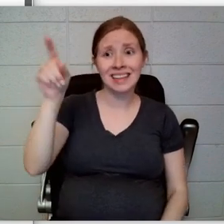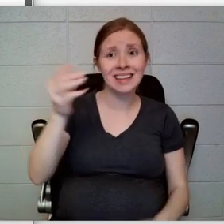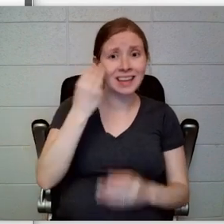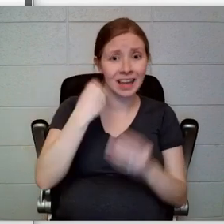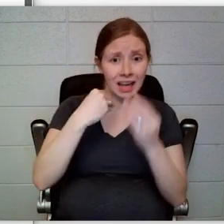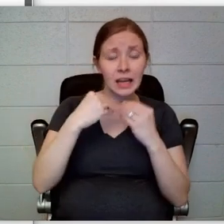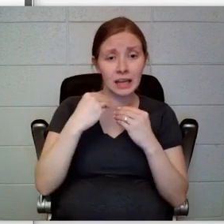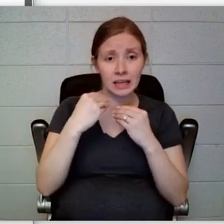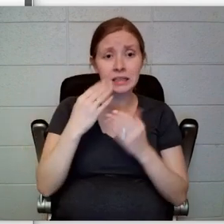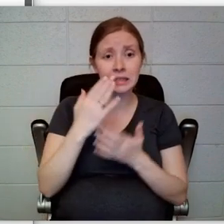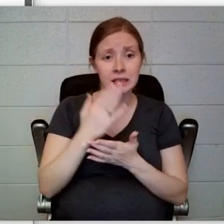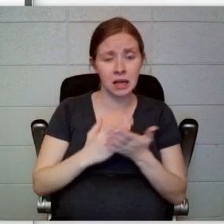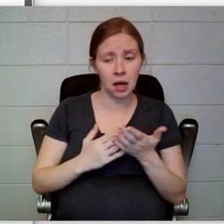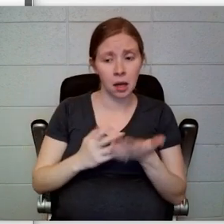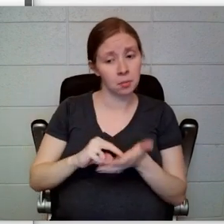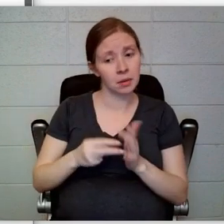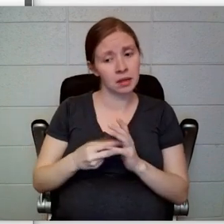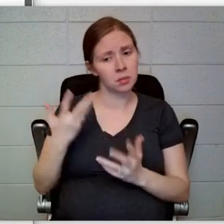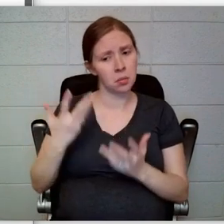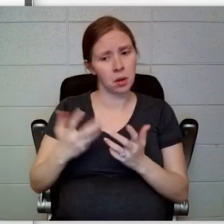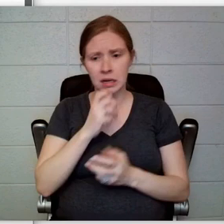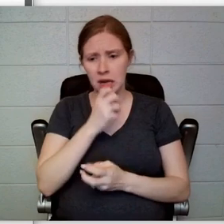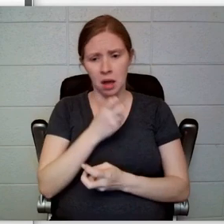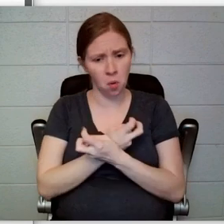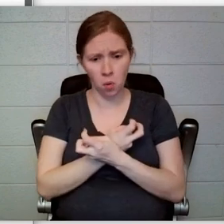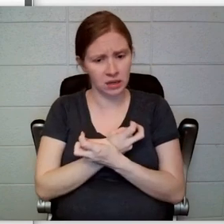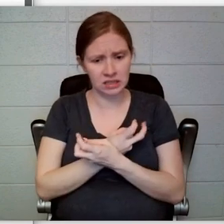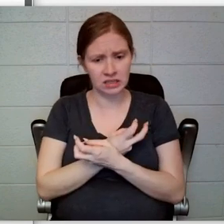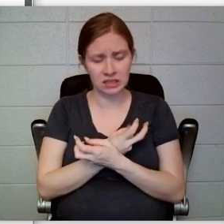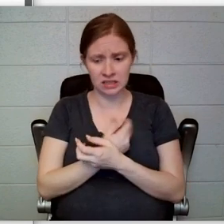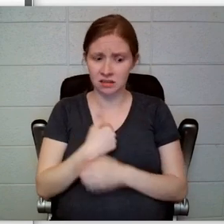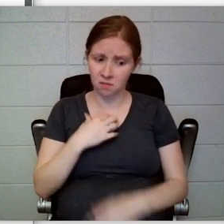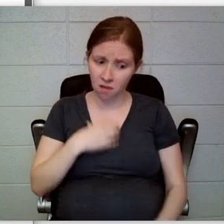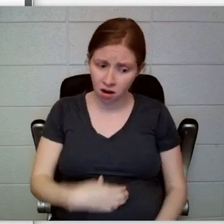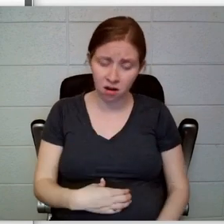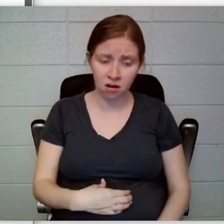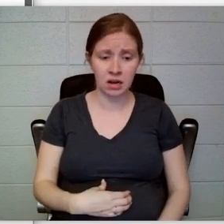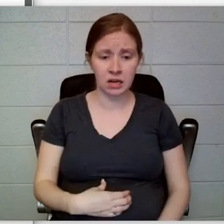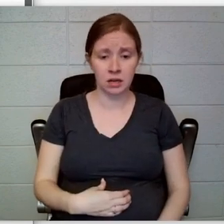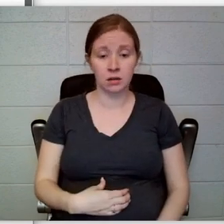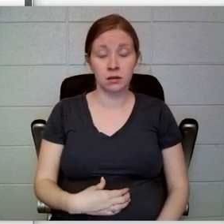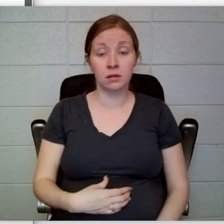poisonous, and anyway she was very hungry. Klaus began to eat, too,